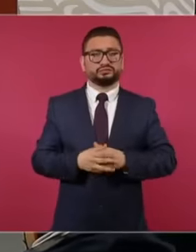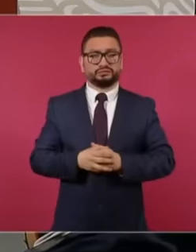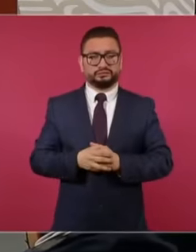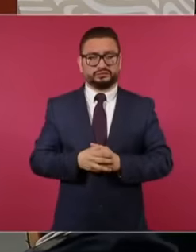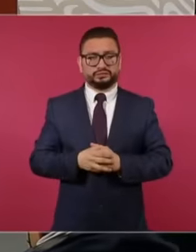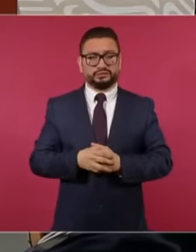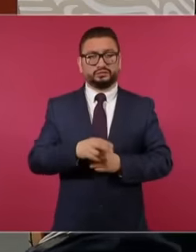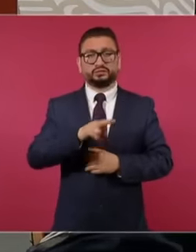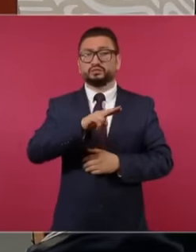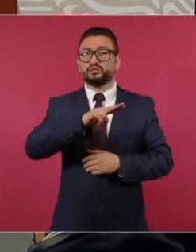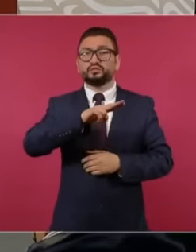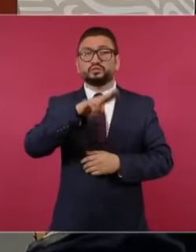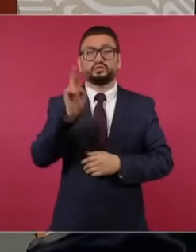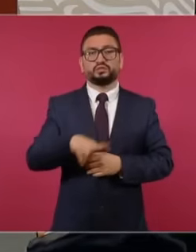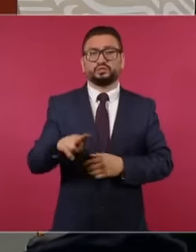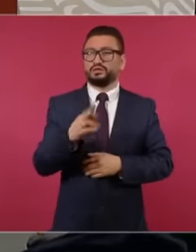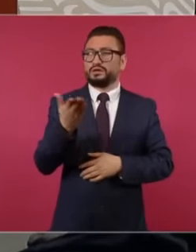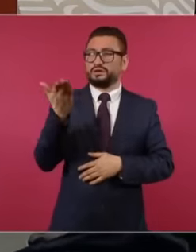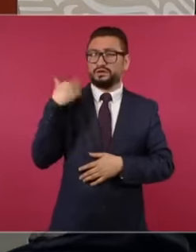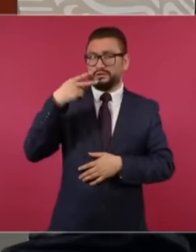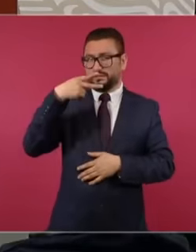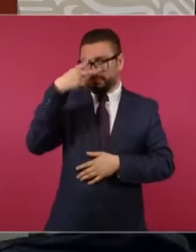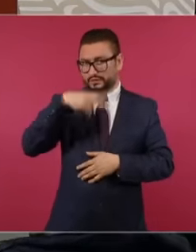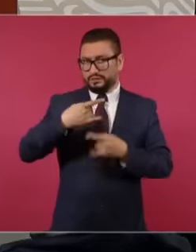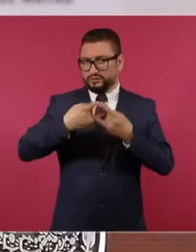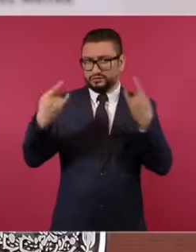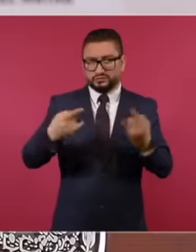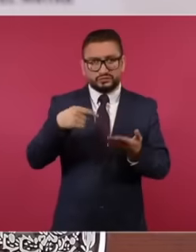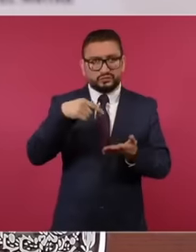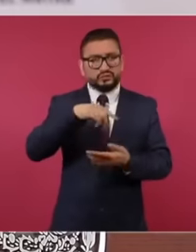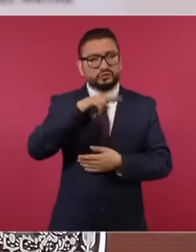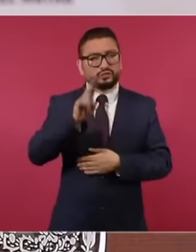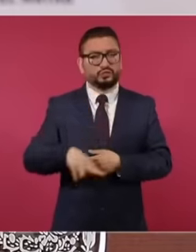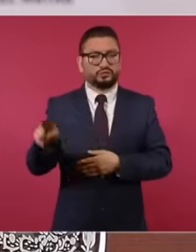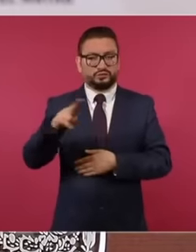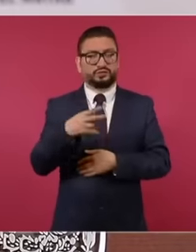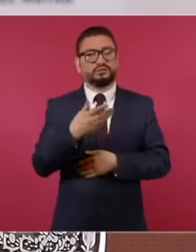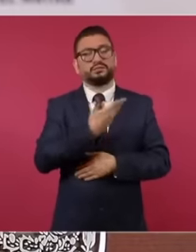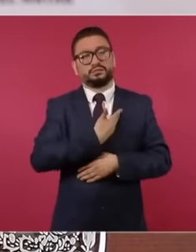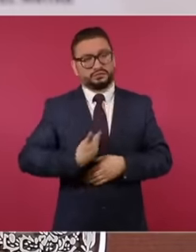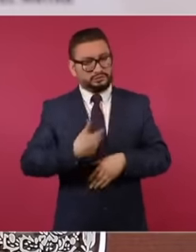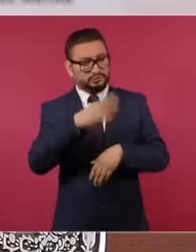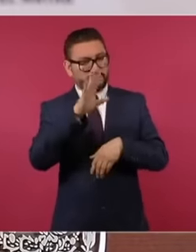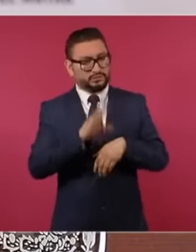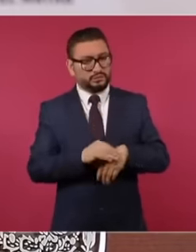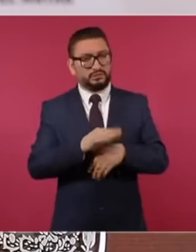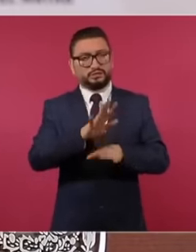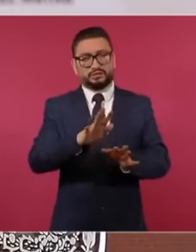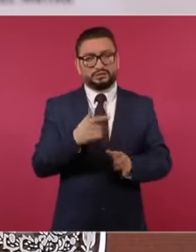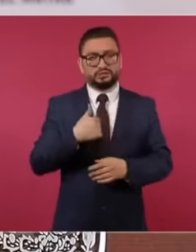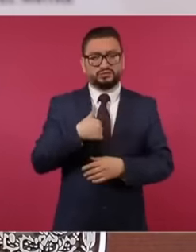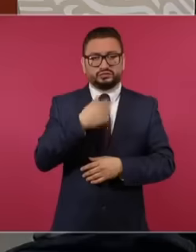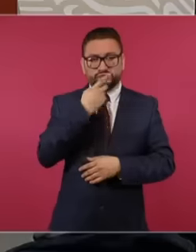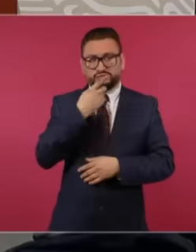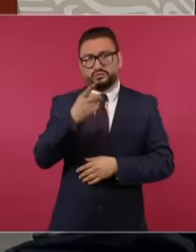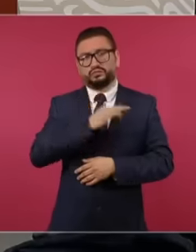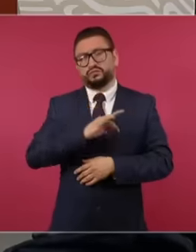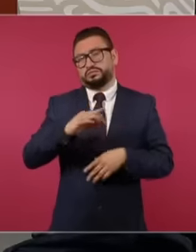in history. So if the president allows me to use a less personal tone here,